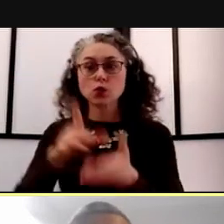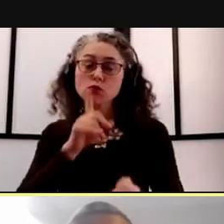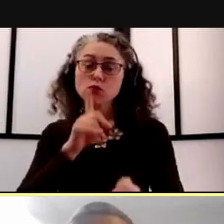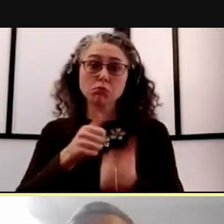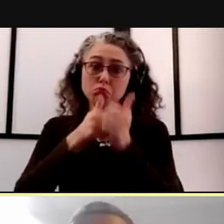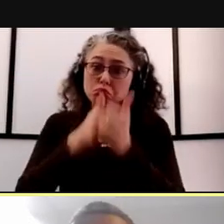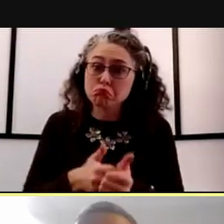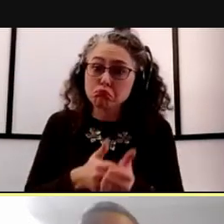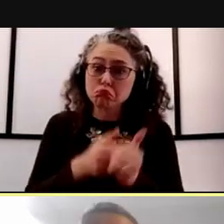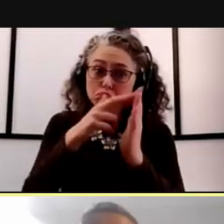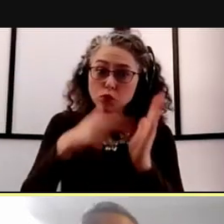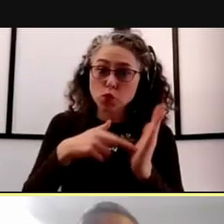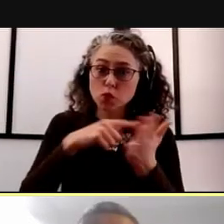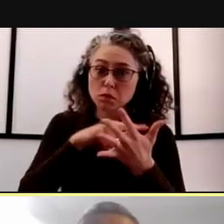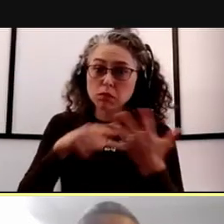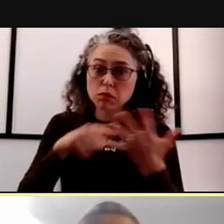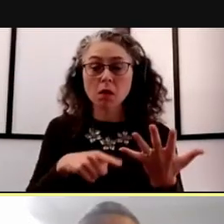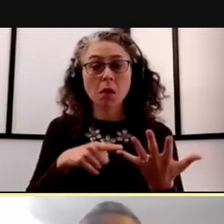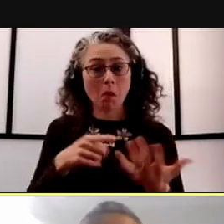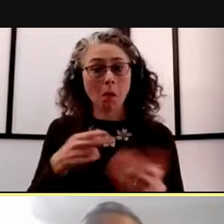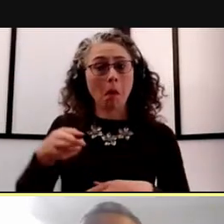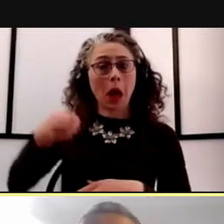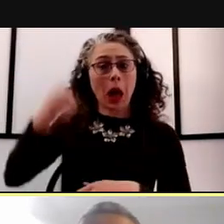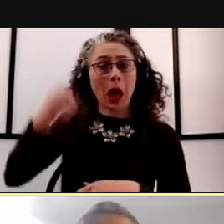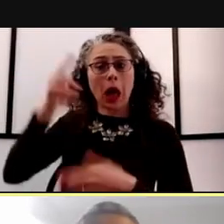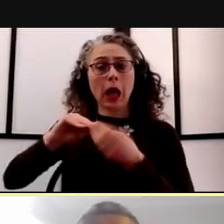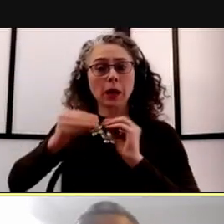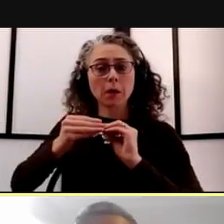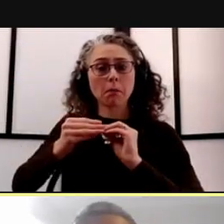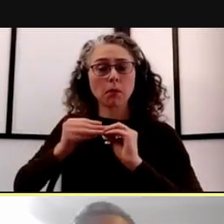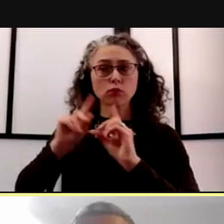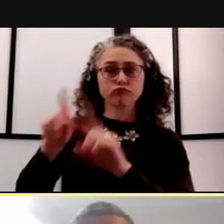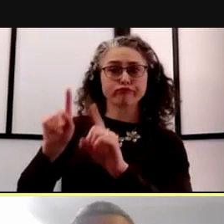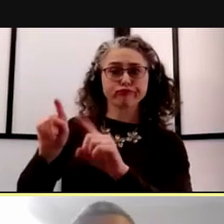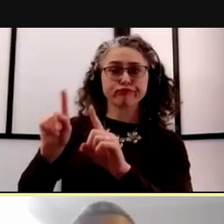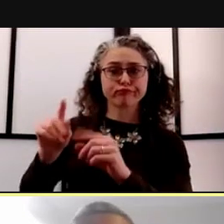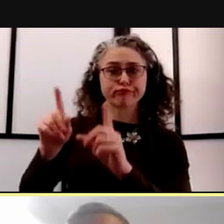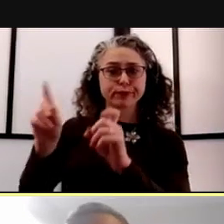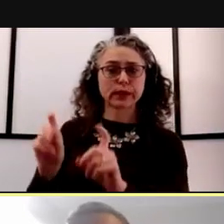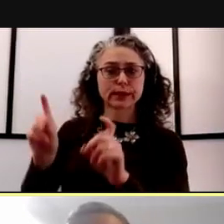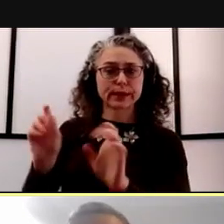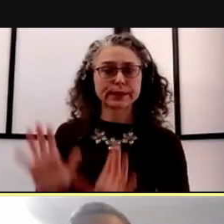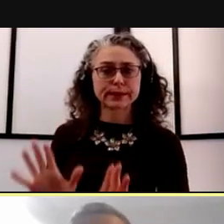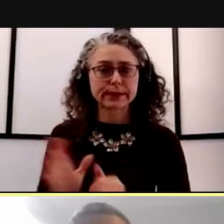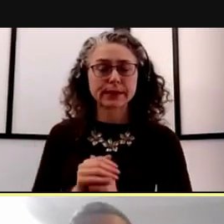we're seeing pretty high rates of compliance with testing, and that's great. That's really encouraging.